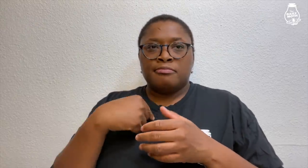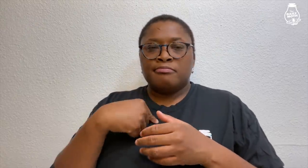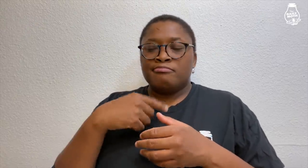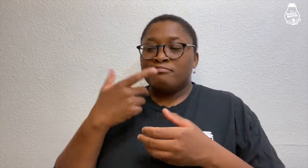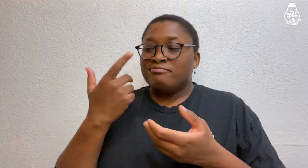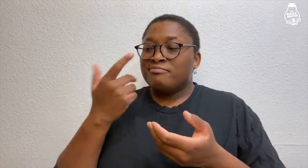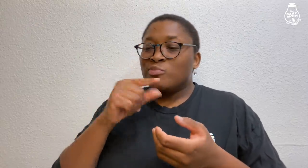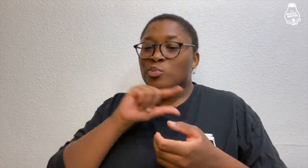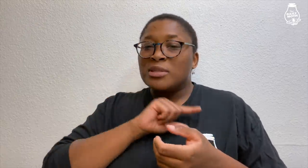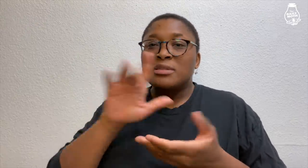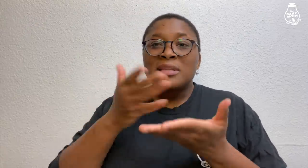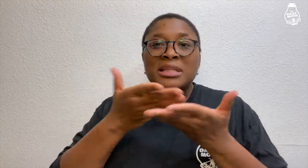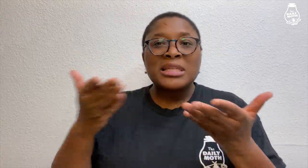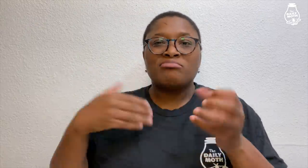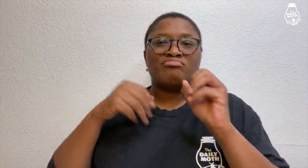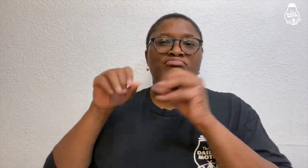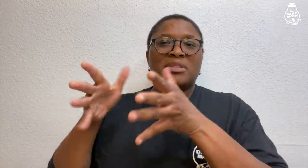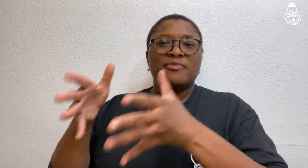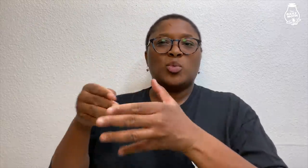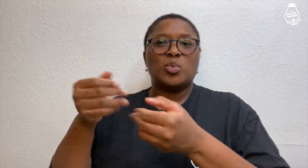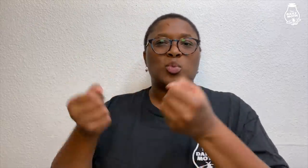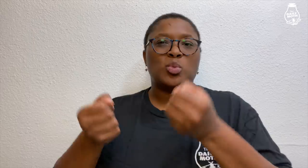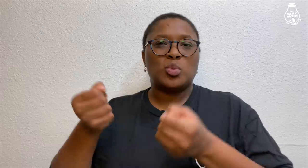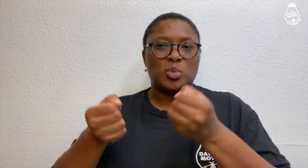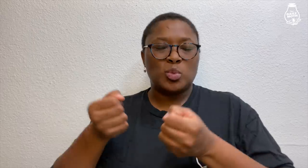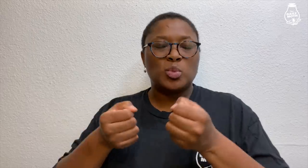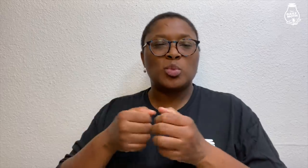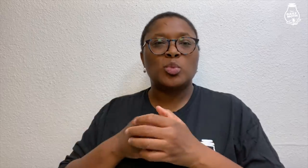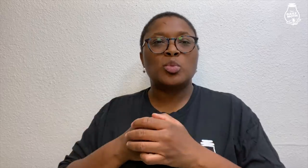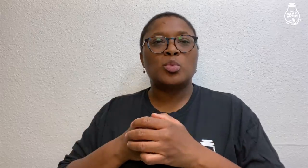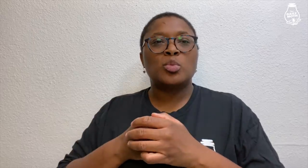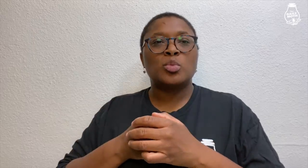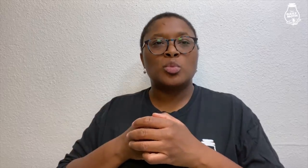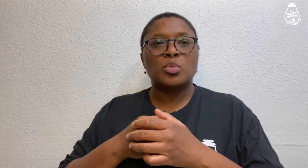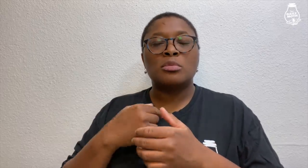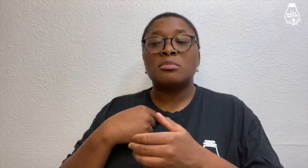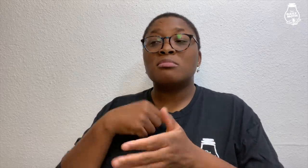I left Grant's things in the car.